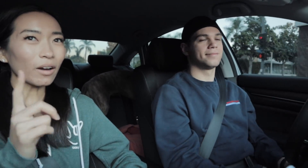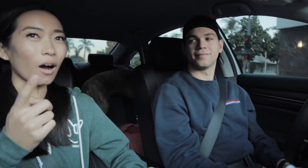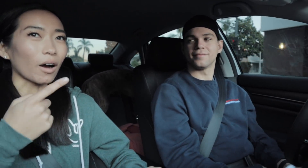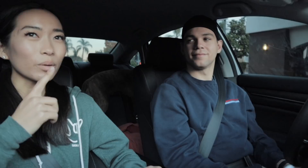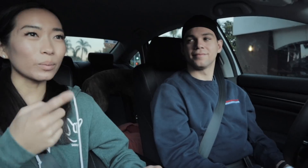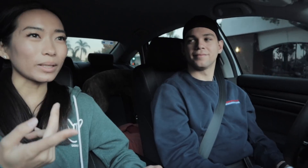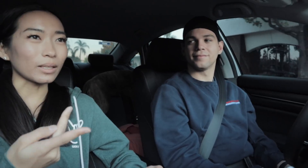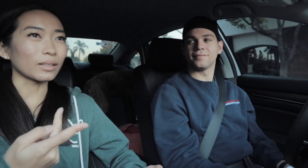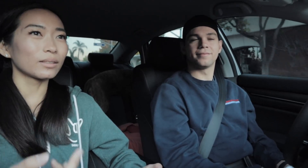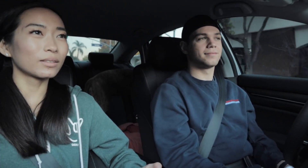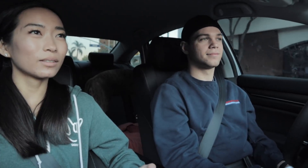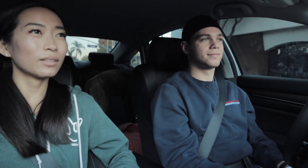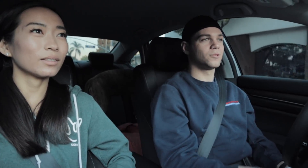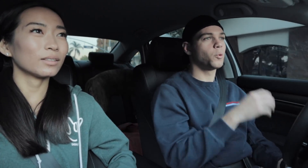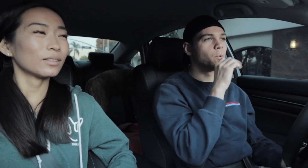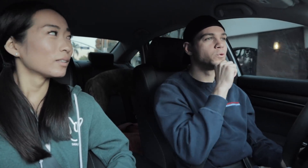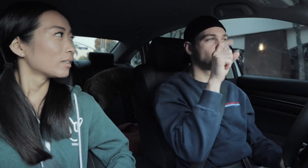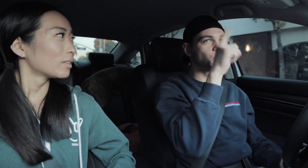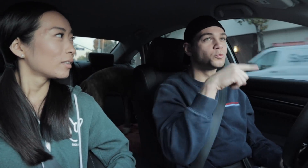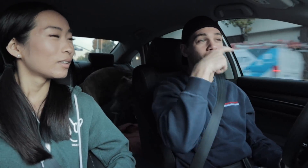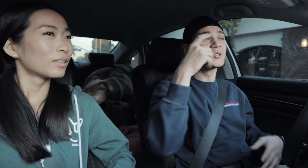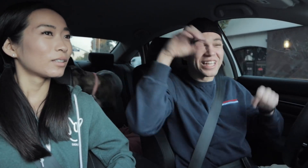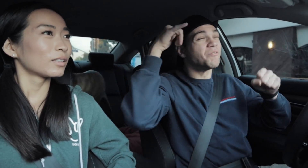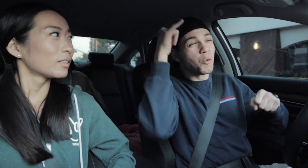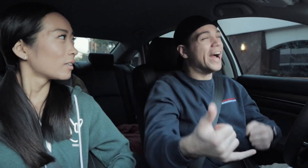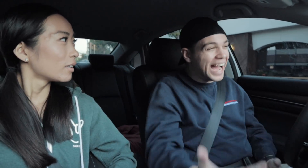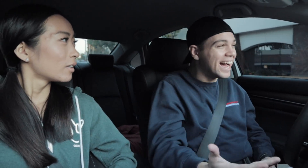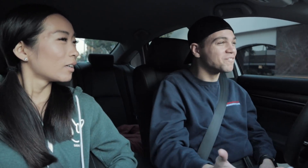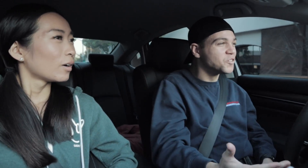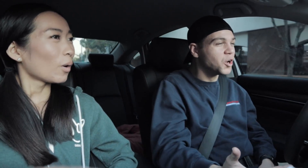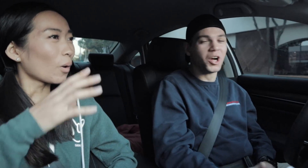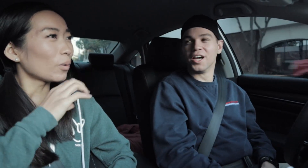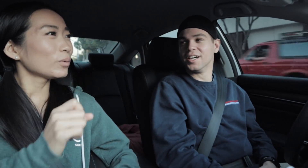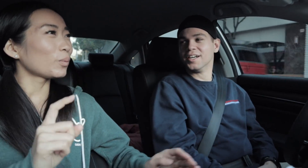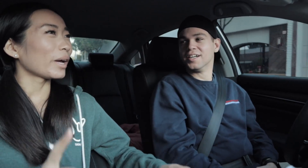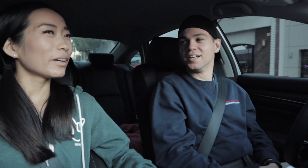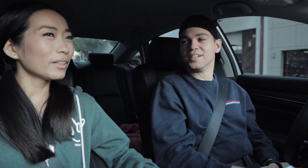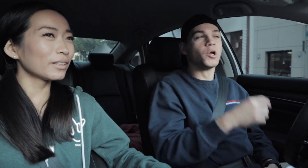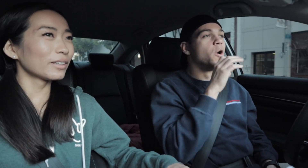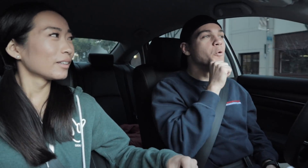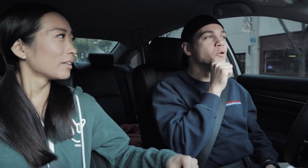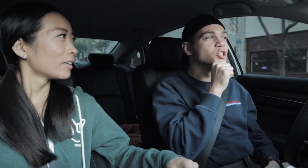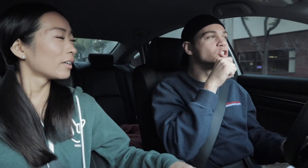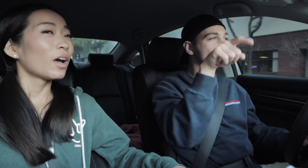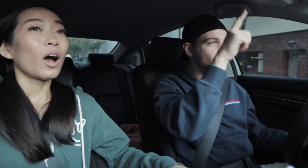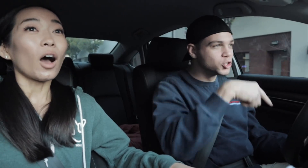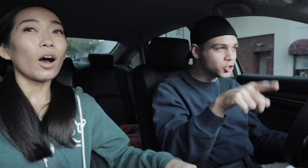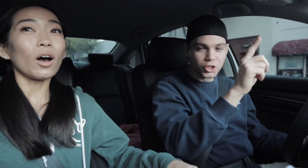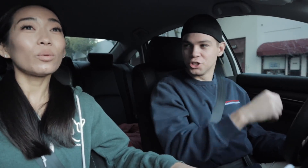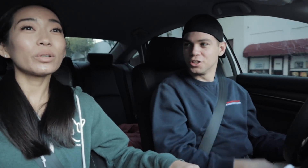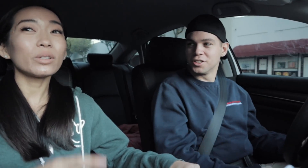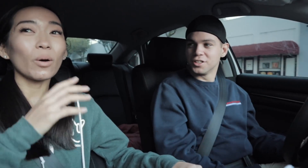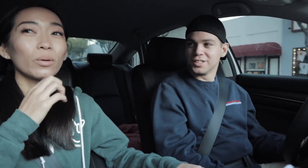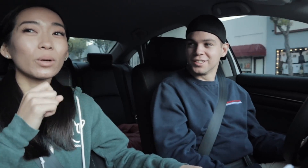E: Where are we?! R: Orange Circle... BECAUSE YOU TAKE FOREVER E: Old where? R: Orange circle! E: OH! We're in Old Orange..